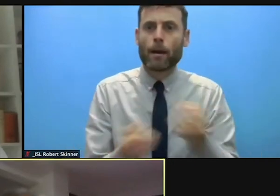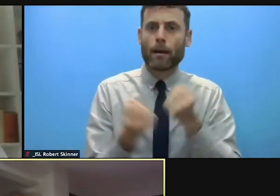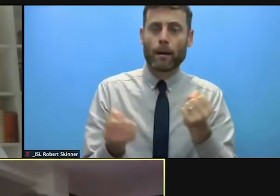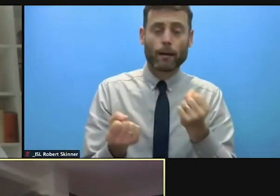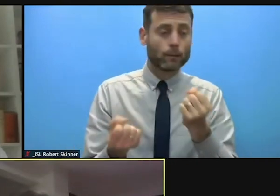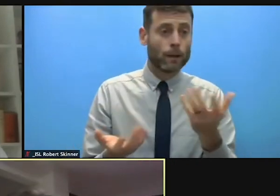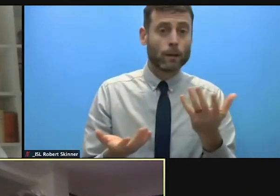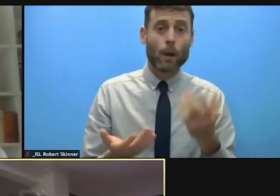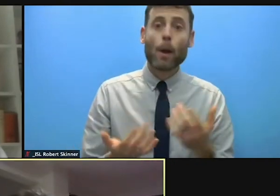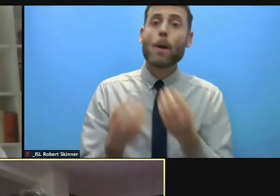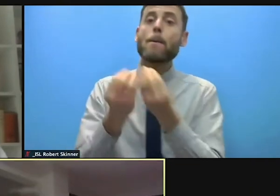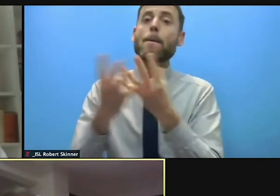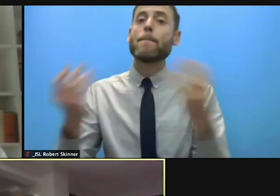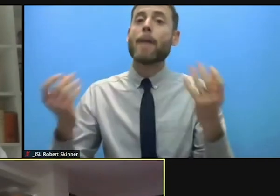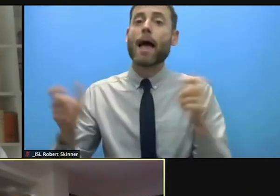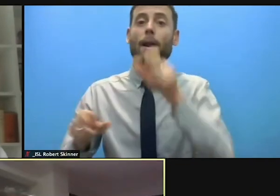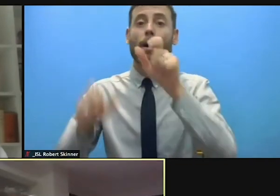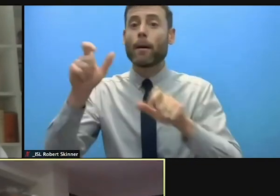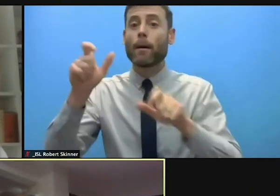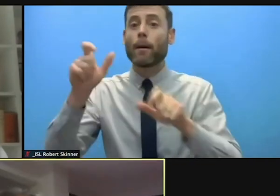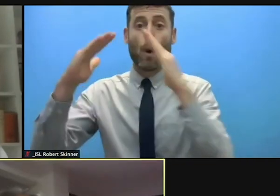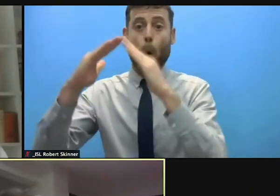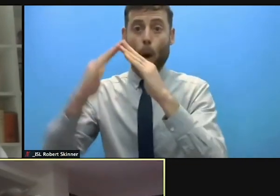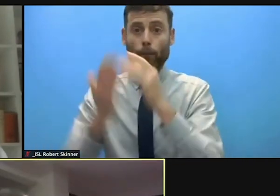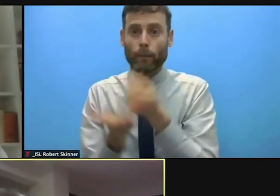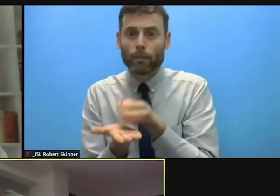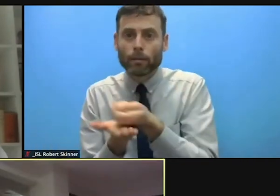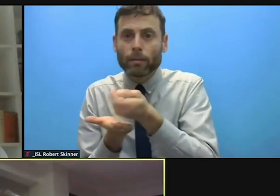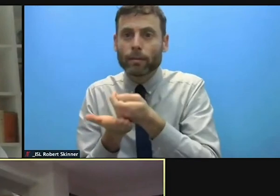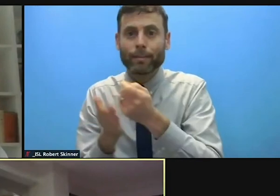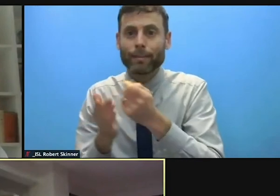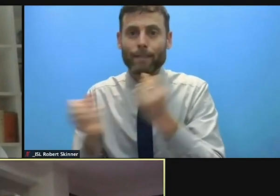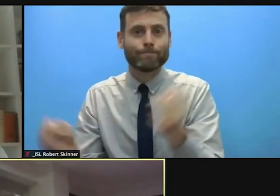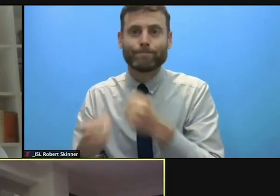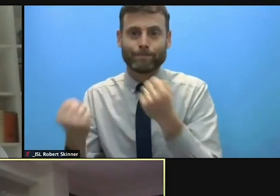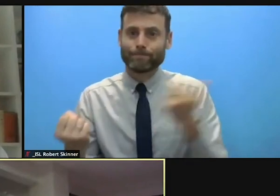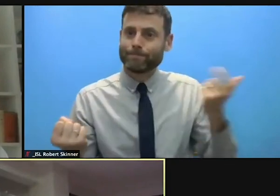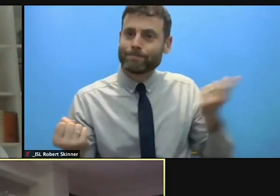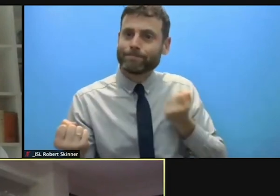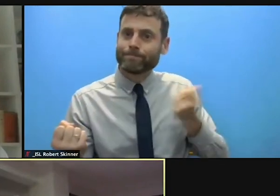For those in camps, for example, I have been receiving news from many different countries